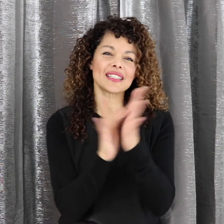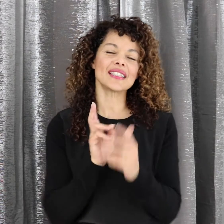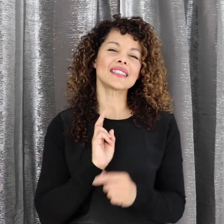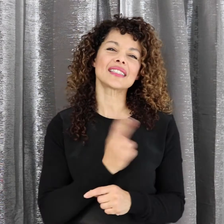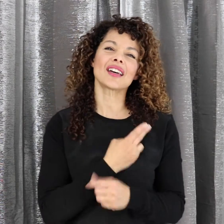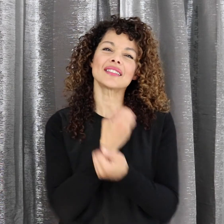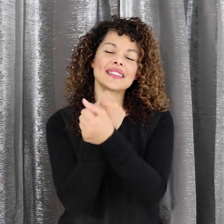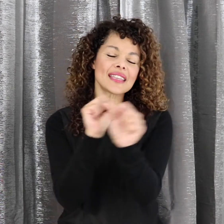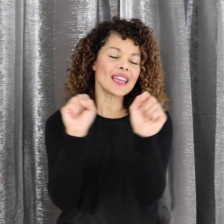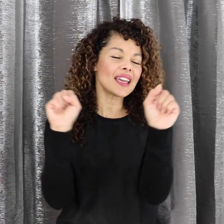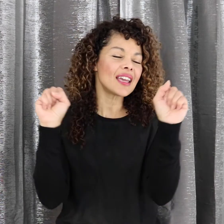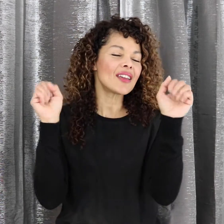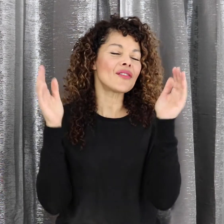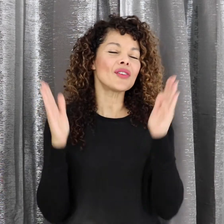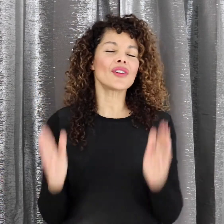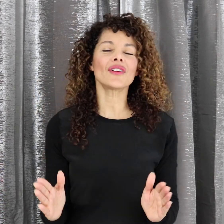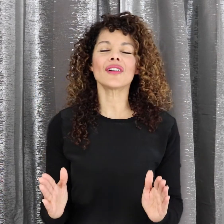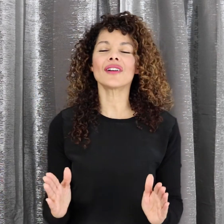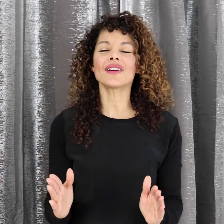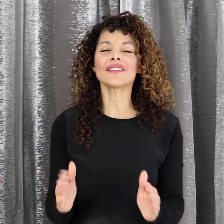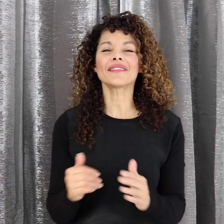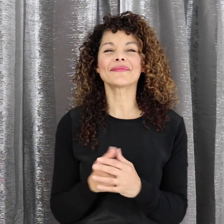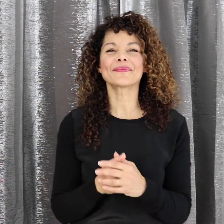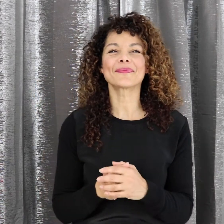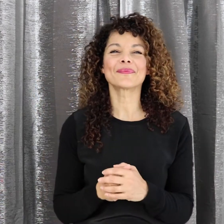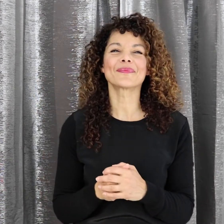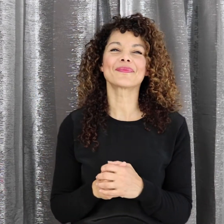Jesus our Savior